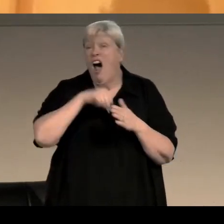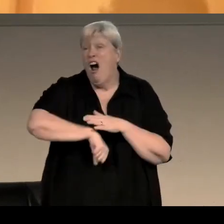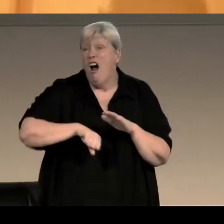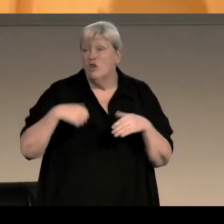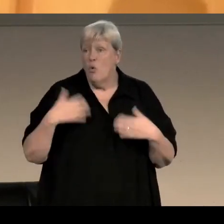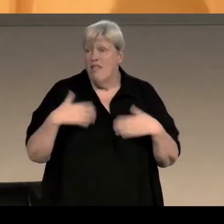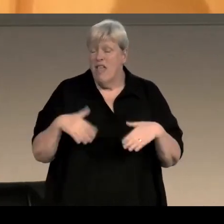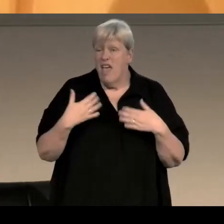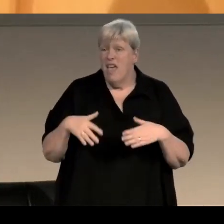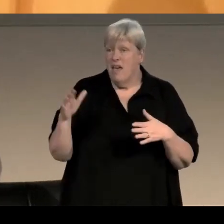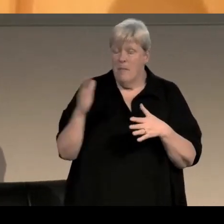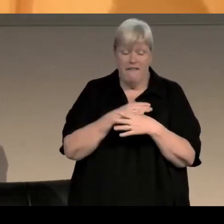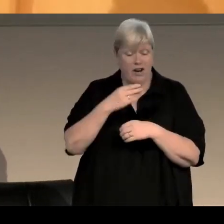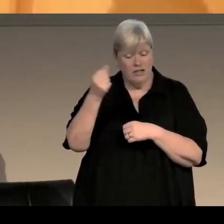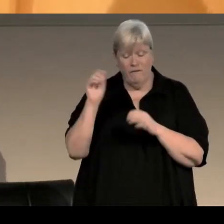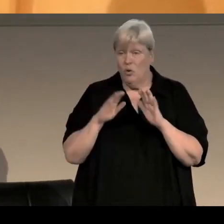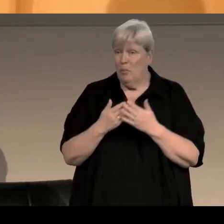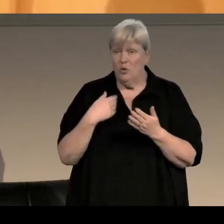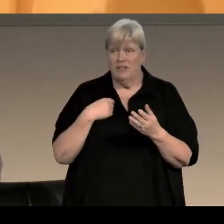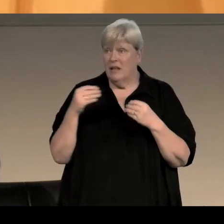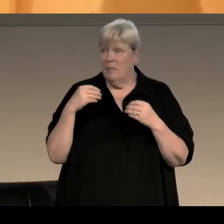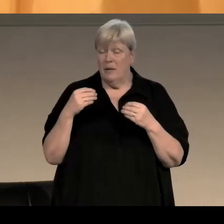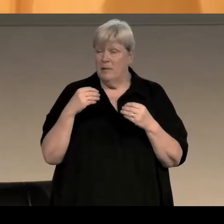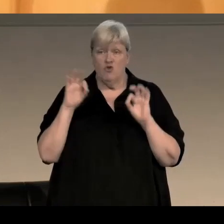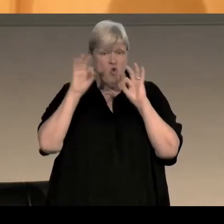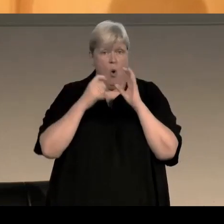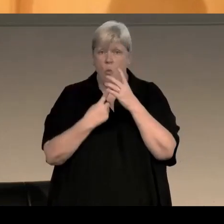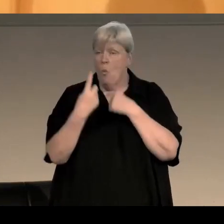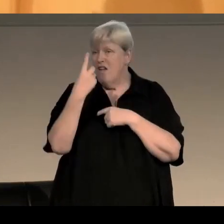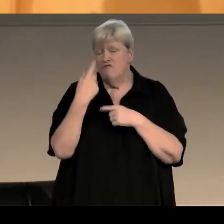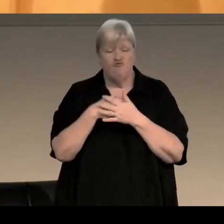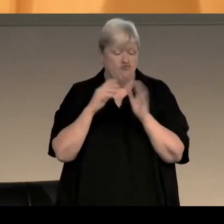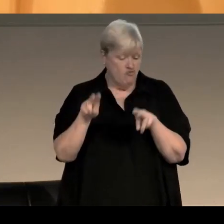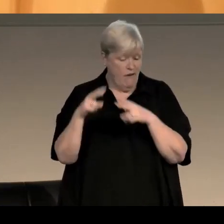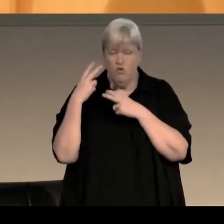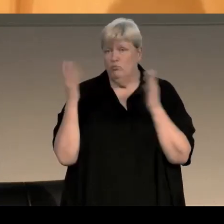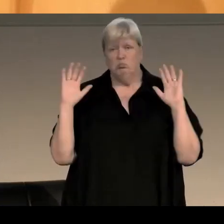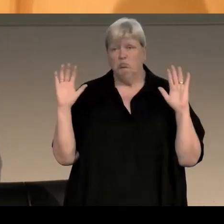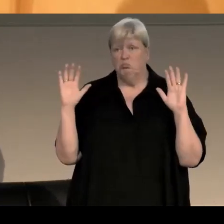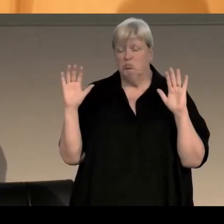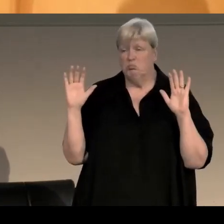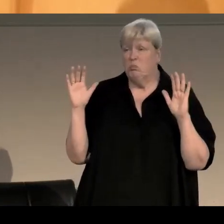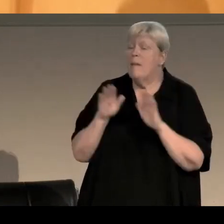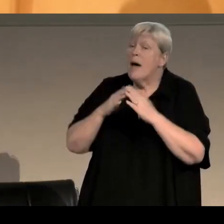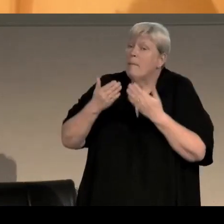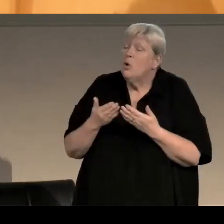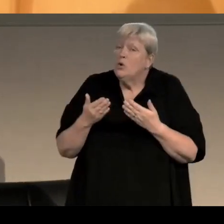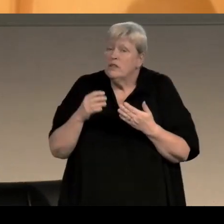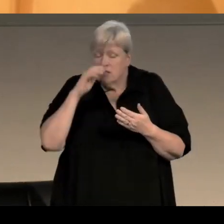so my first few novels came out and not a single review when they first came out, and my books,